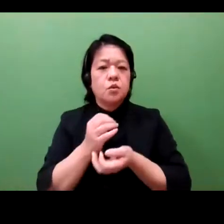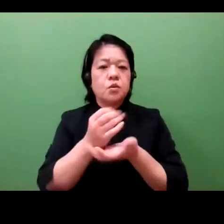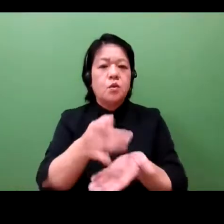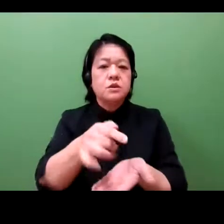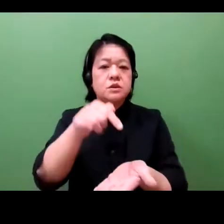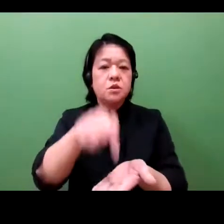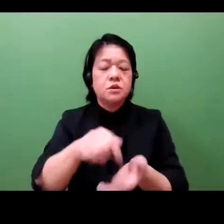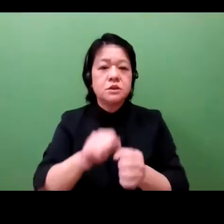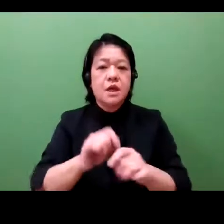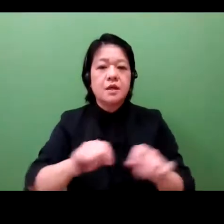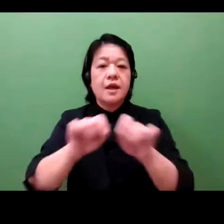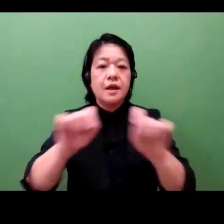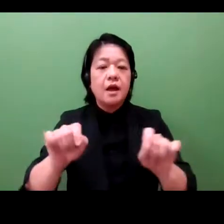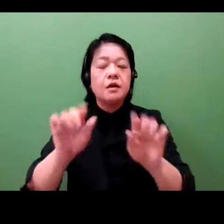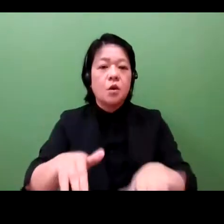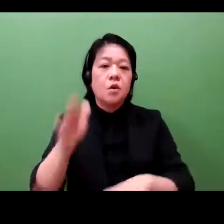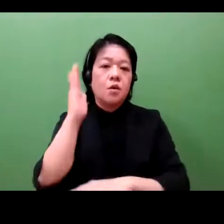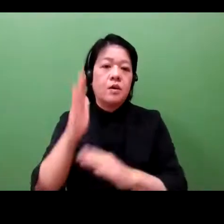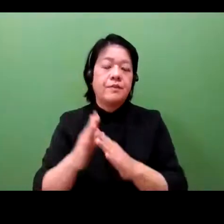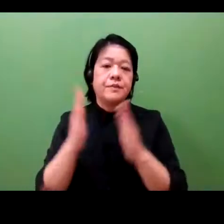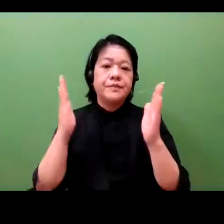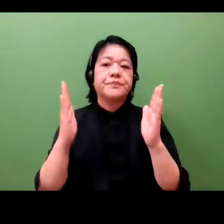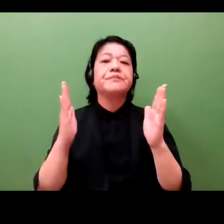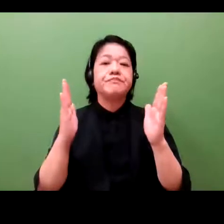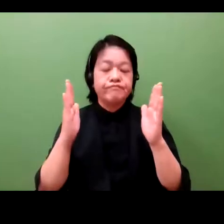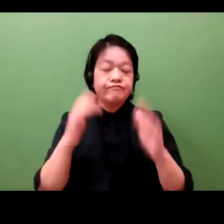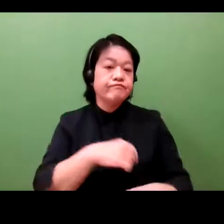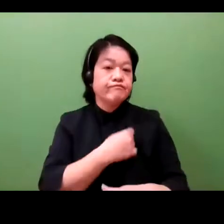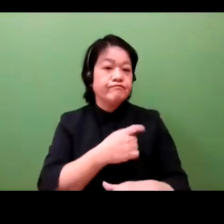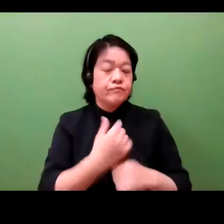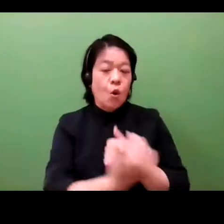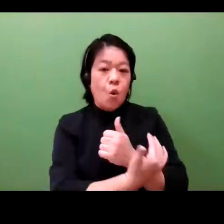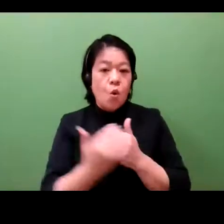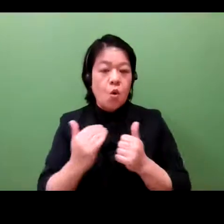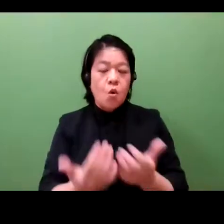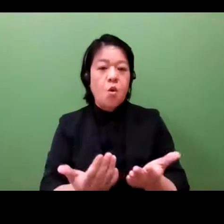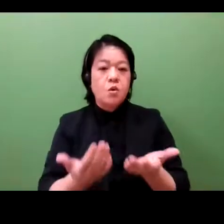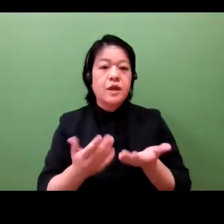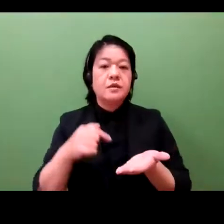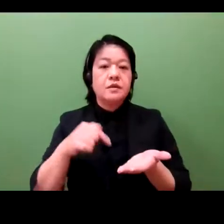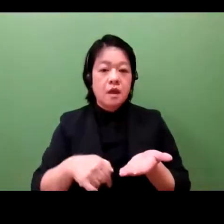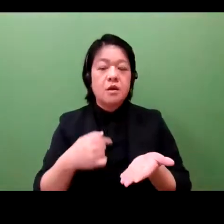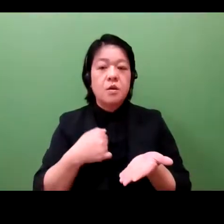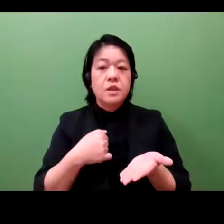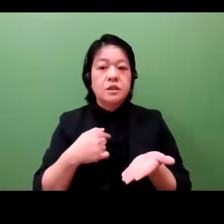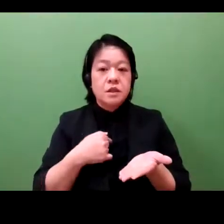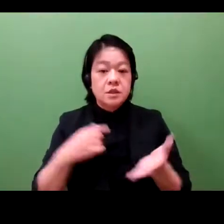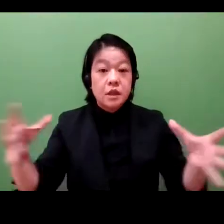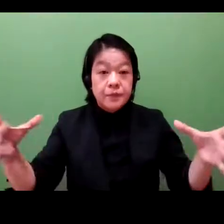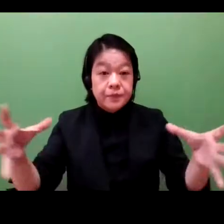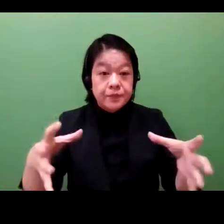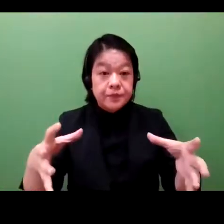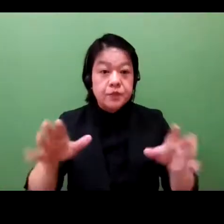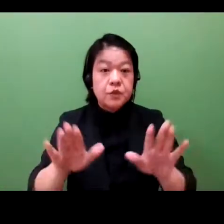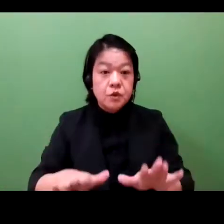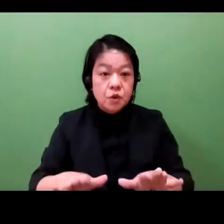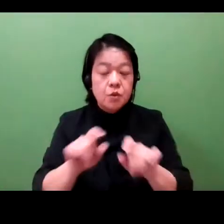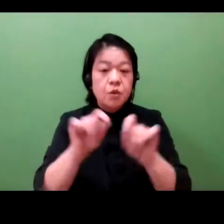benefits this group by allowing us to gather which free I hope, across time zones.